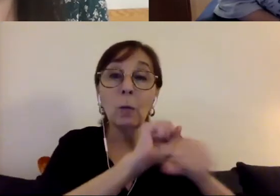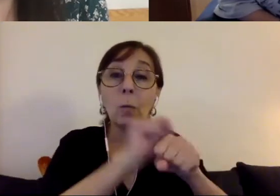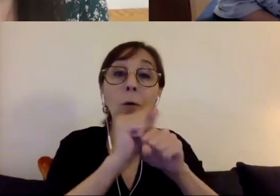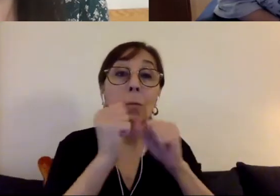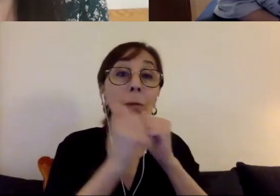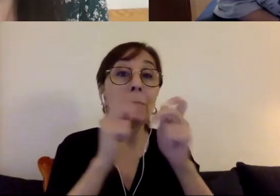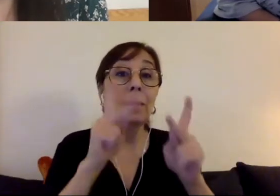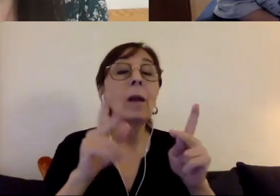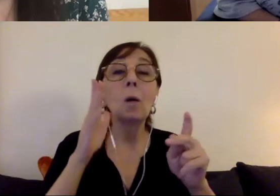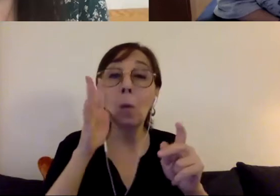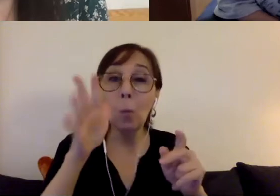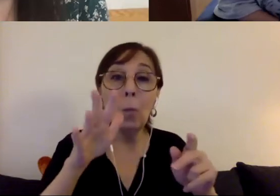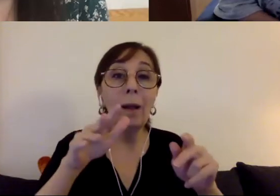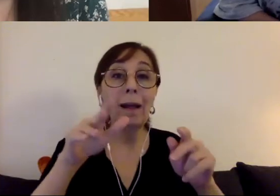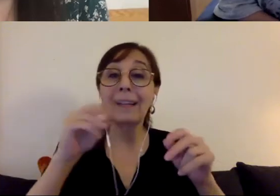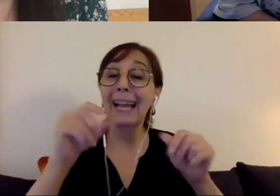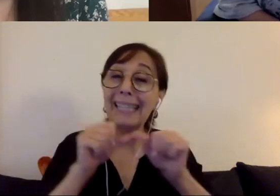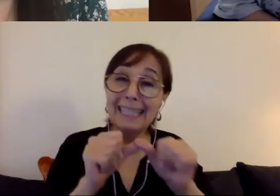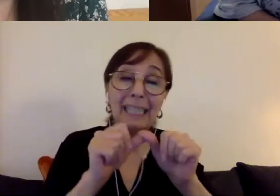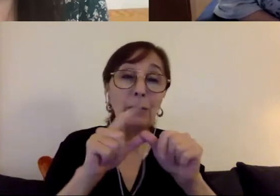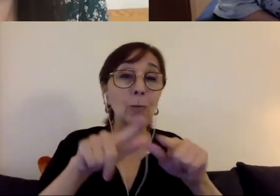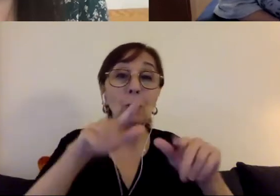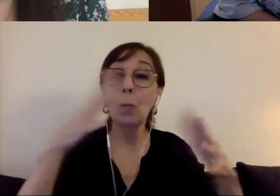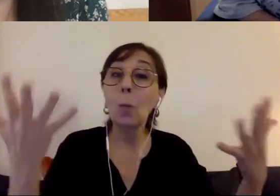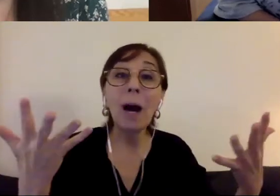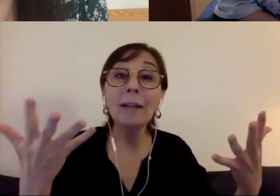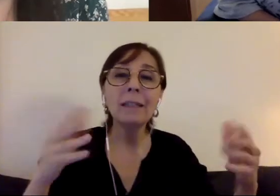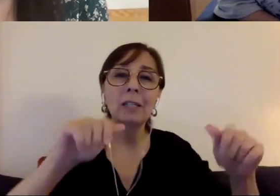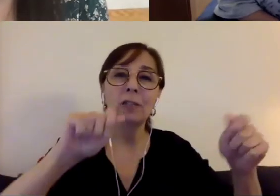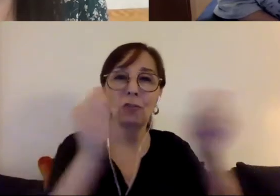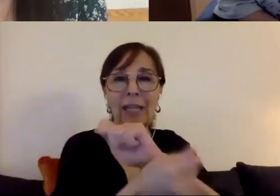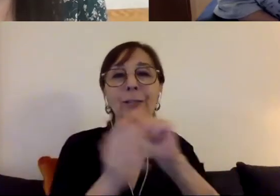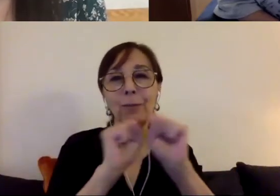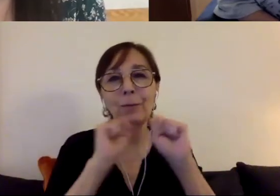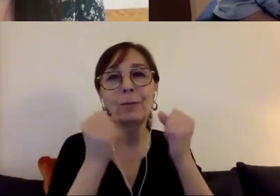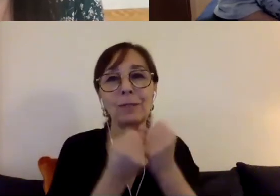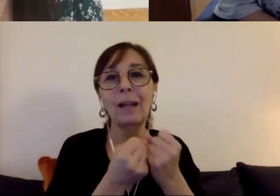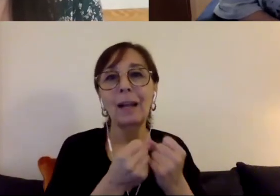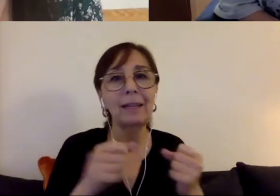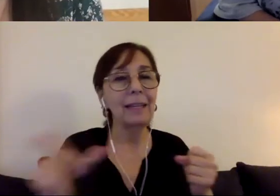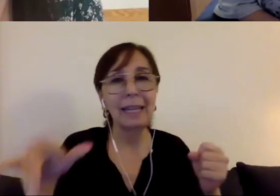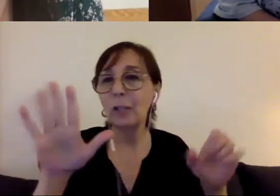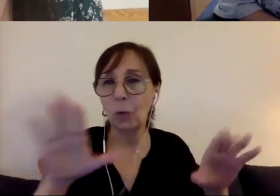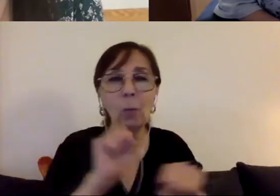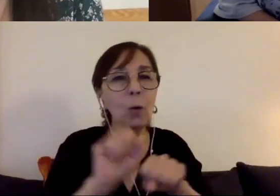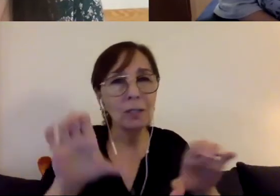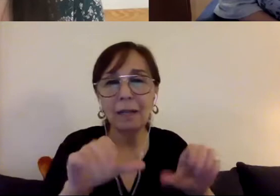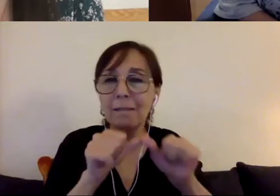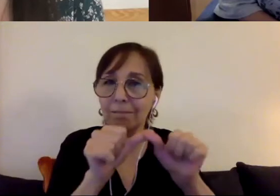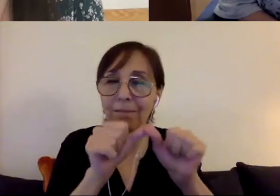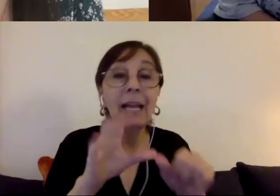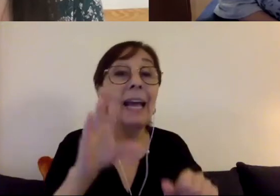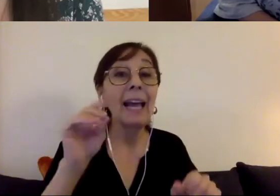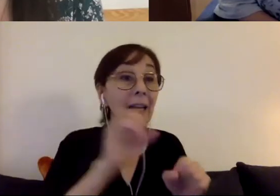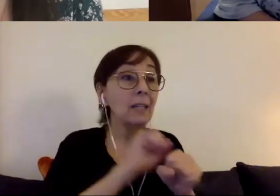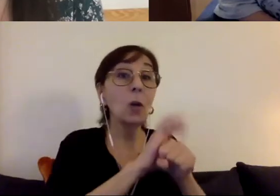society. And as terrible as COVID is, I think there are also lots of stories and